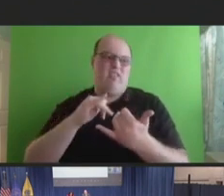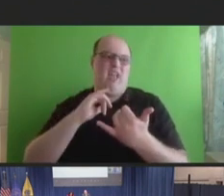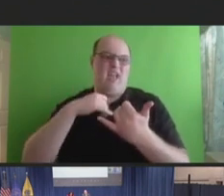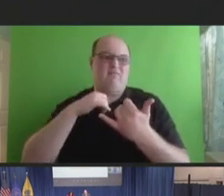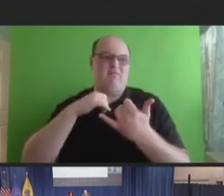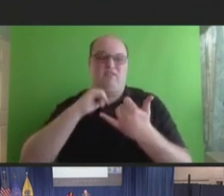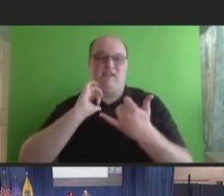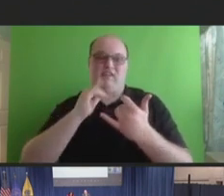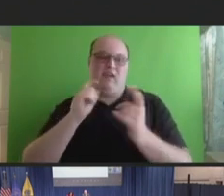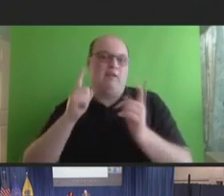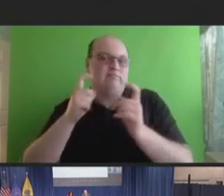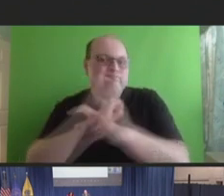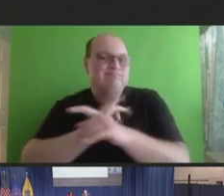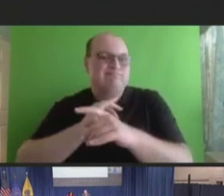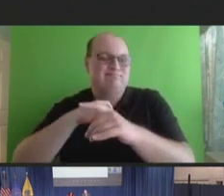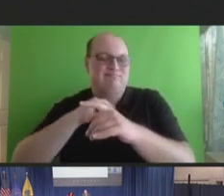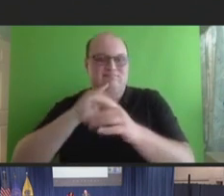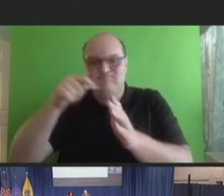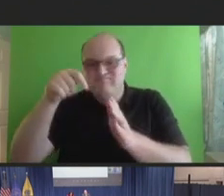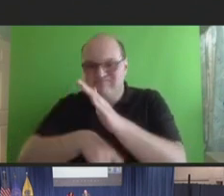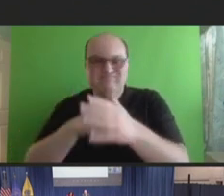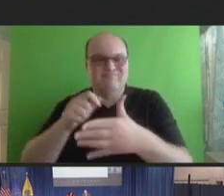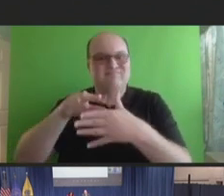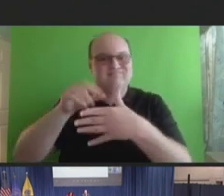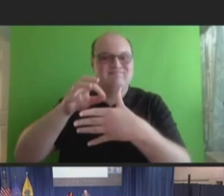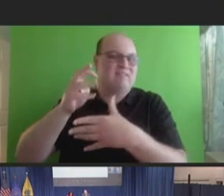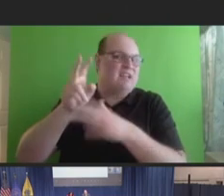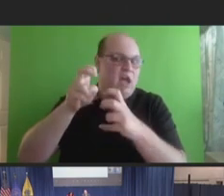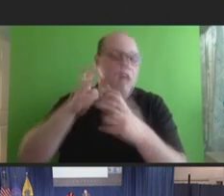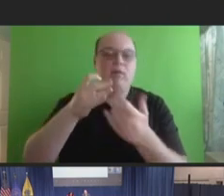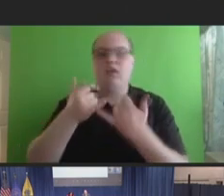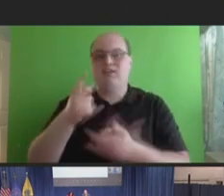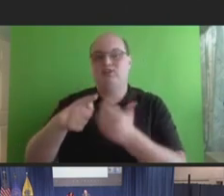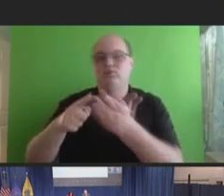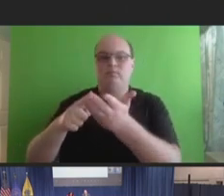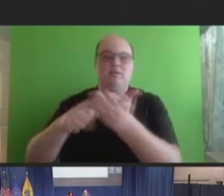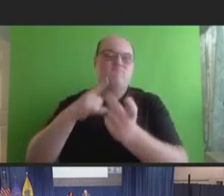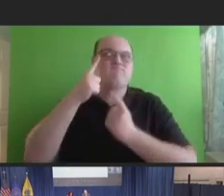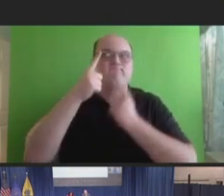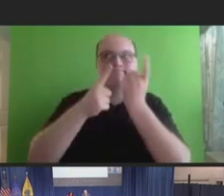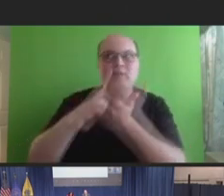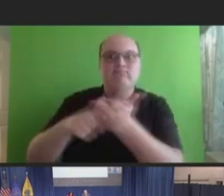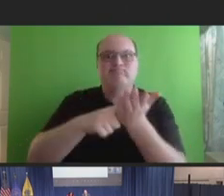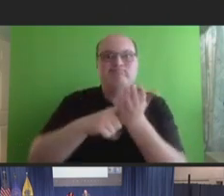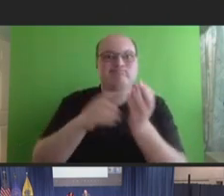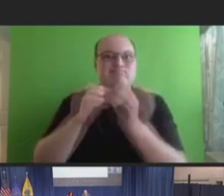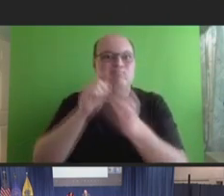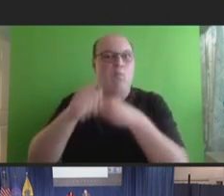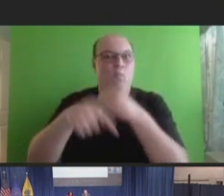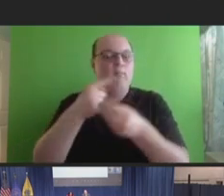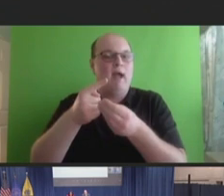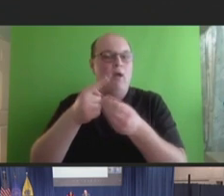topic that really is something that we need to be thinking a lot more about as healthcare